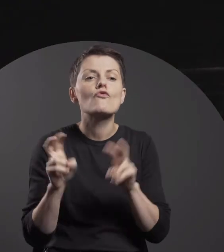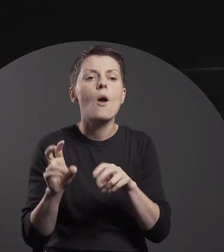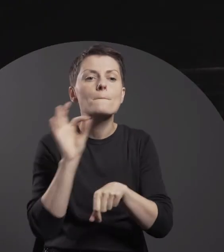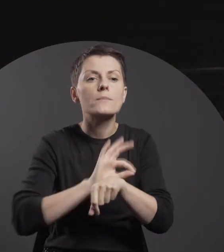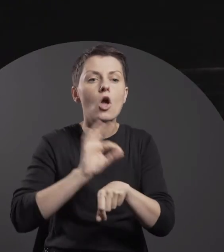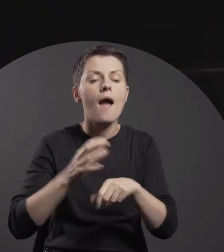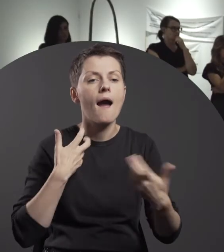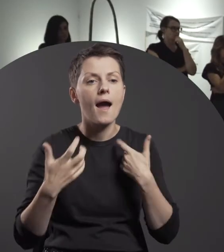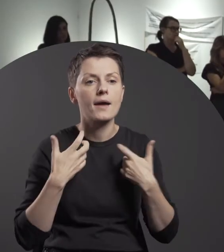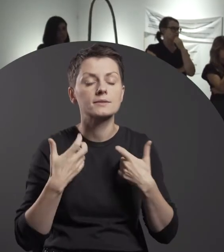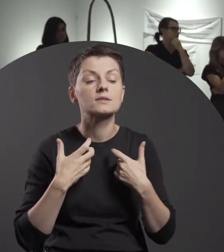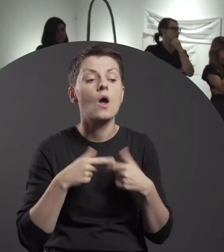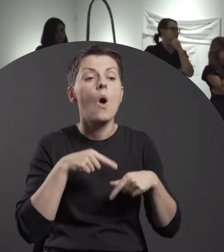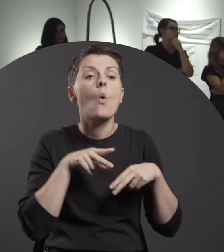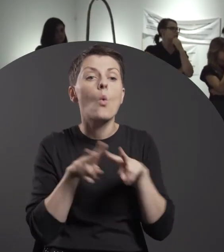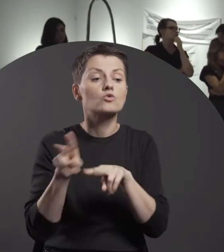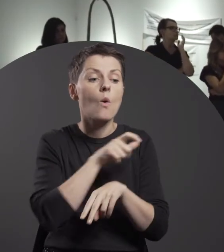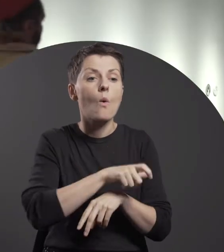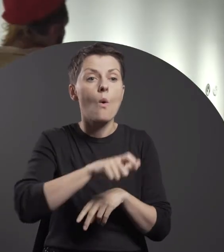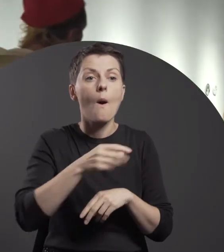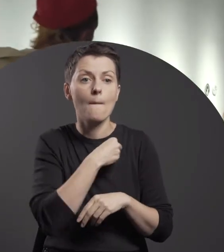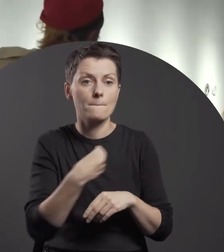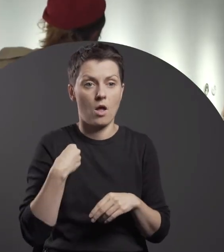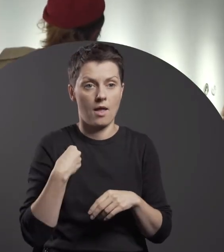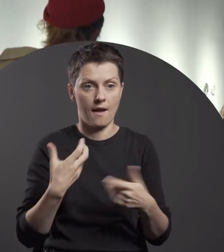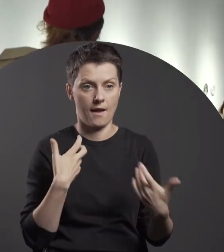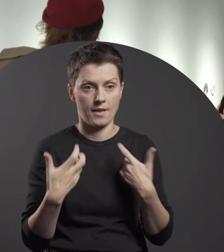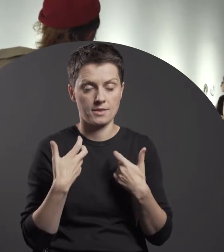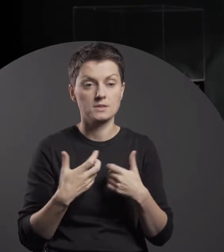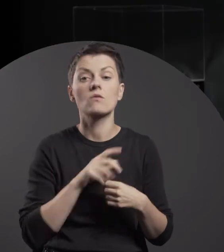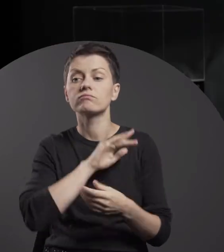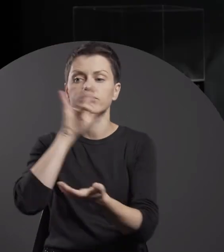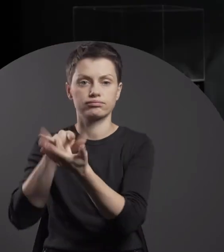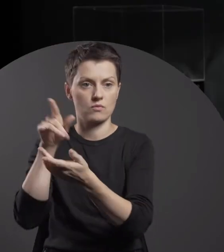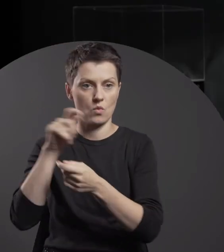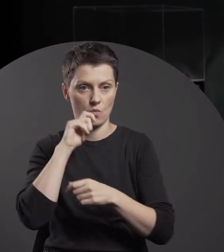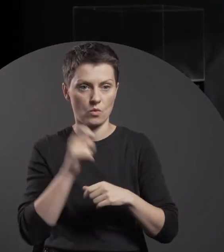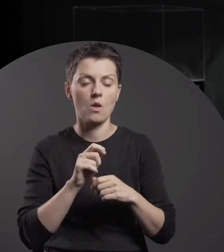with the participation of Polish artists, in Ukraine and Belarus.